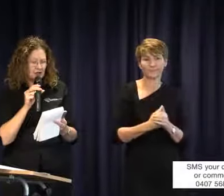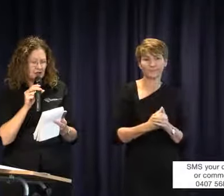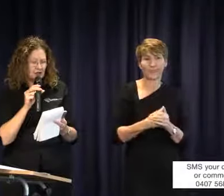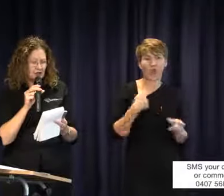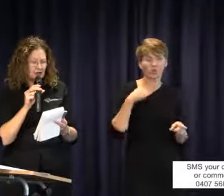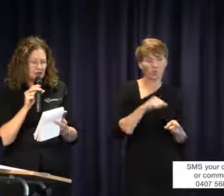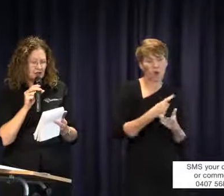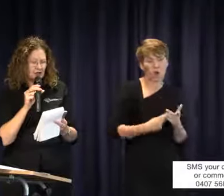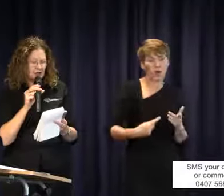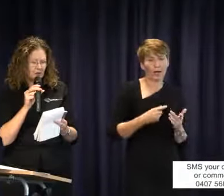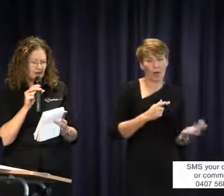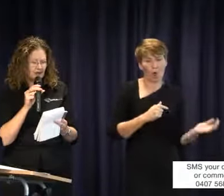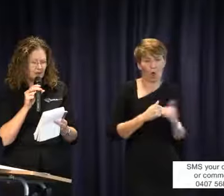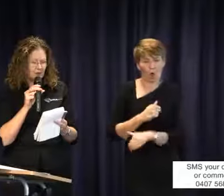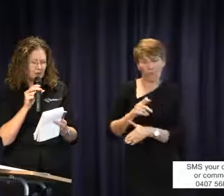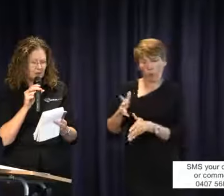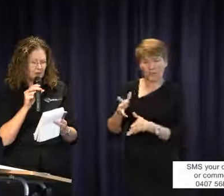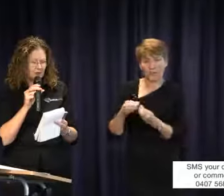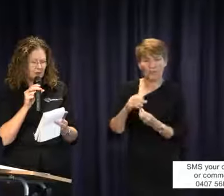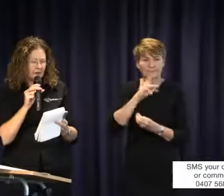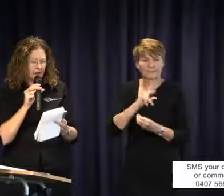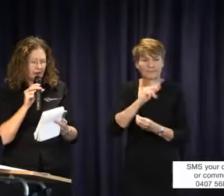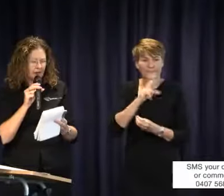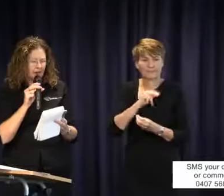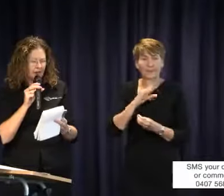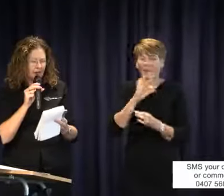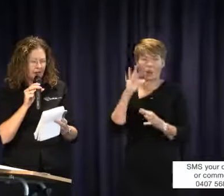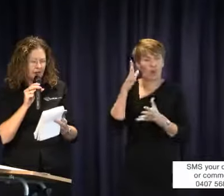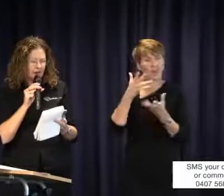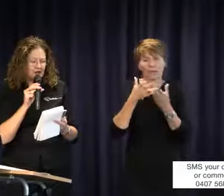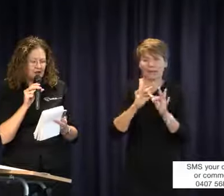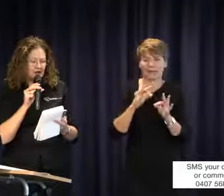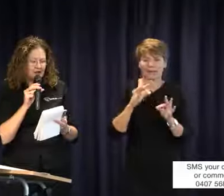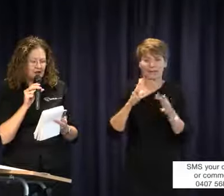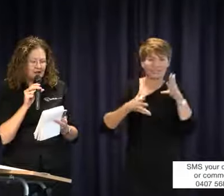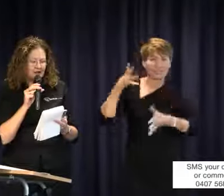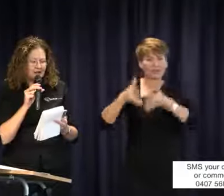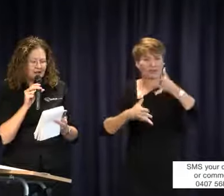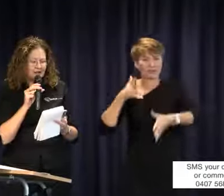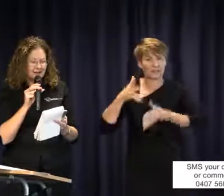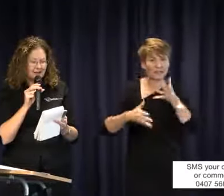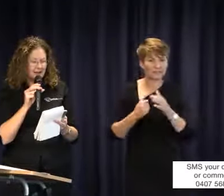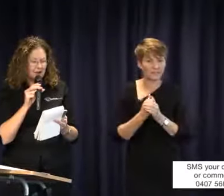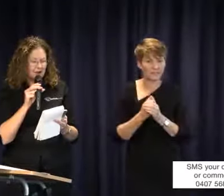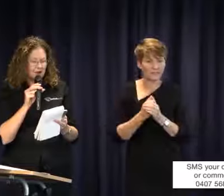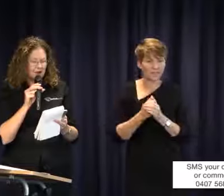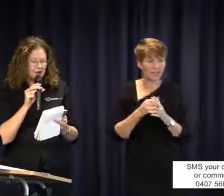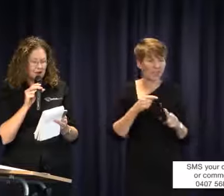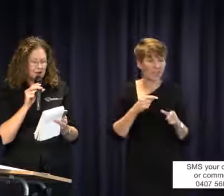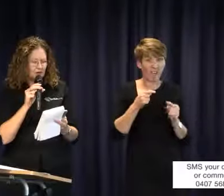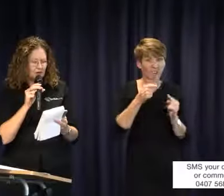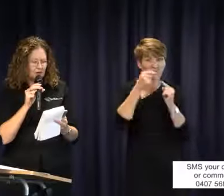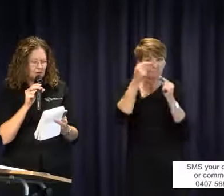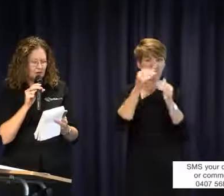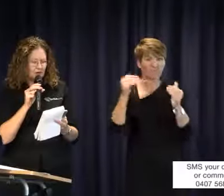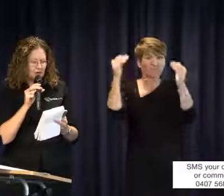at home, not Auslan without speech. This went on to the AHRC, which was resolved to reexamine